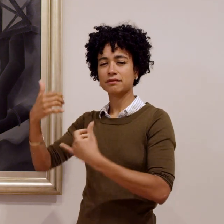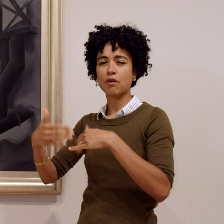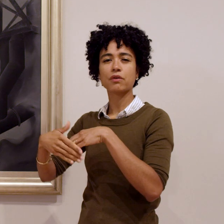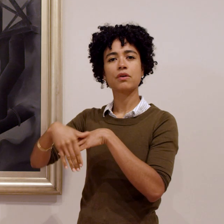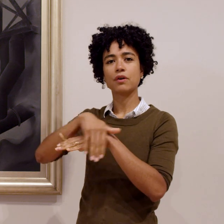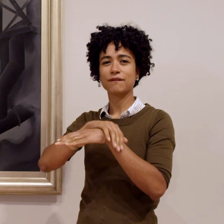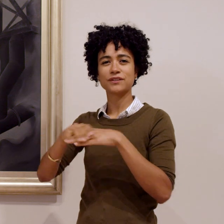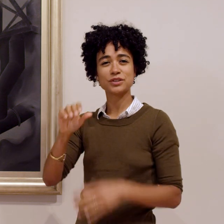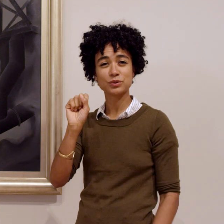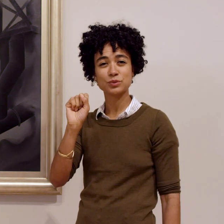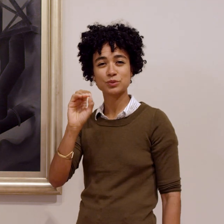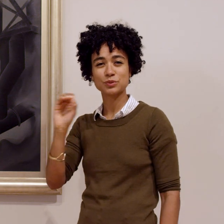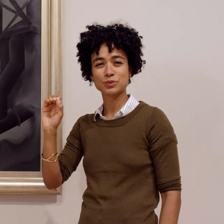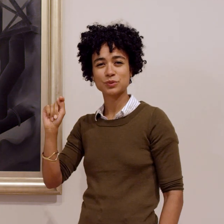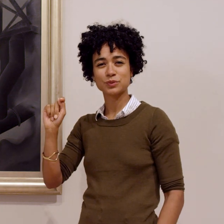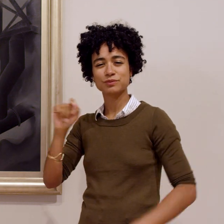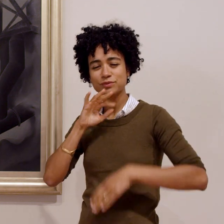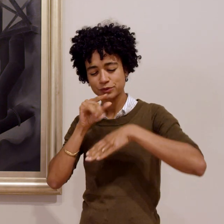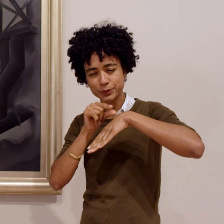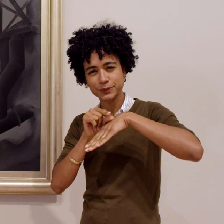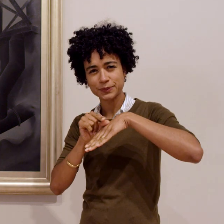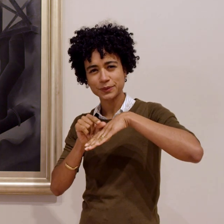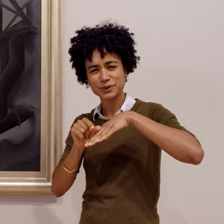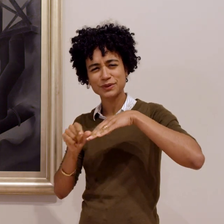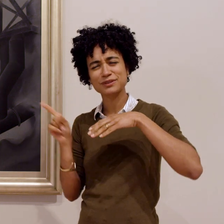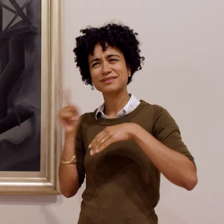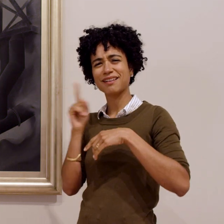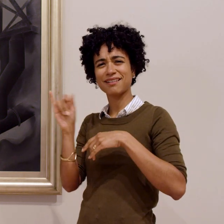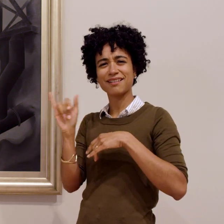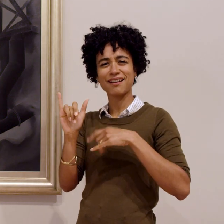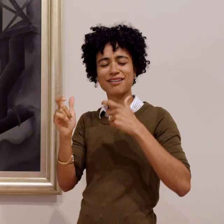How the smokestacks were covered in soot.